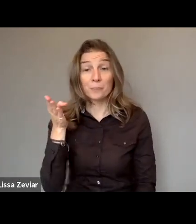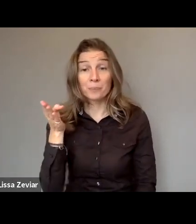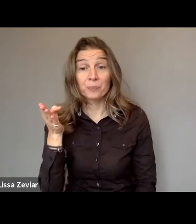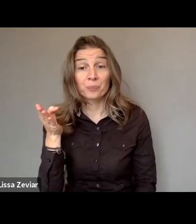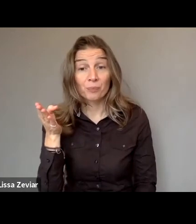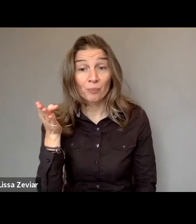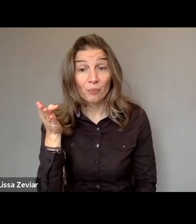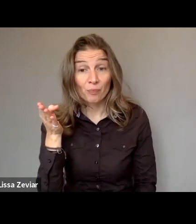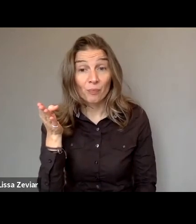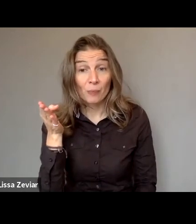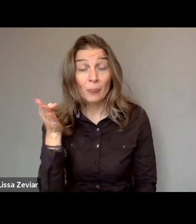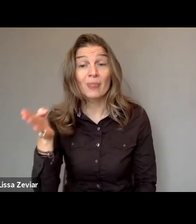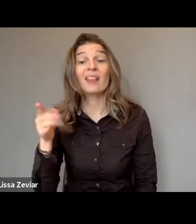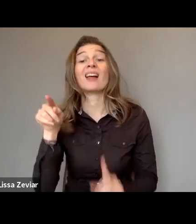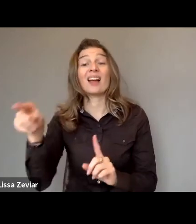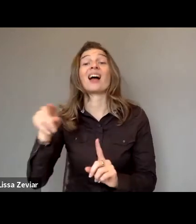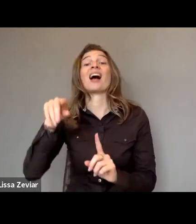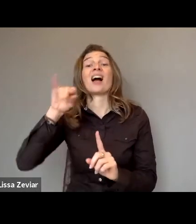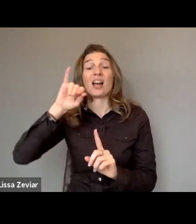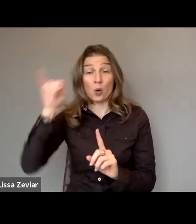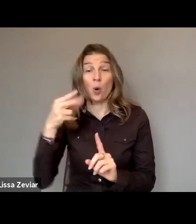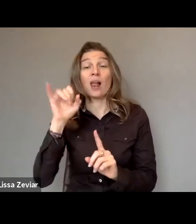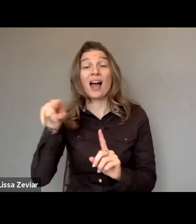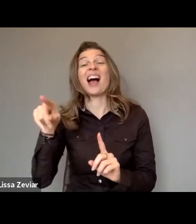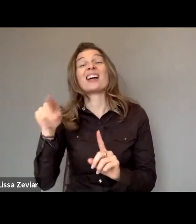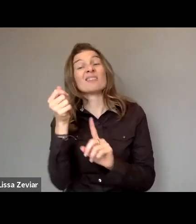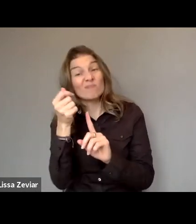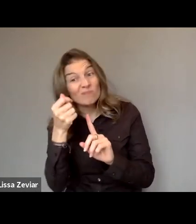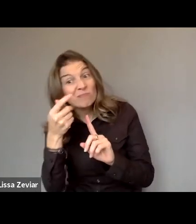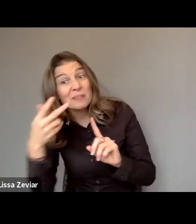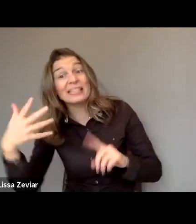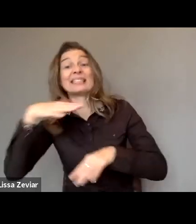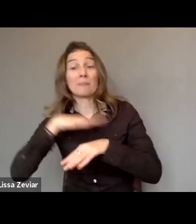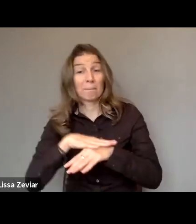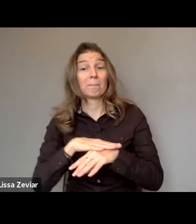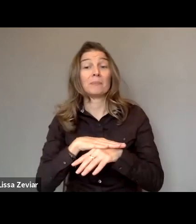several times this and repeated that she wants to do